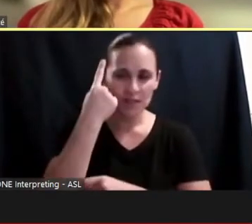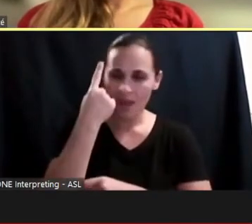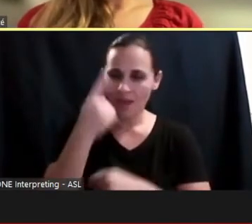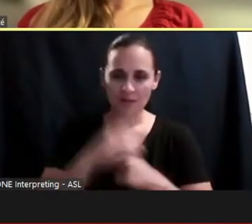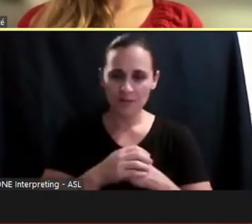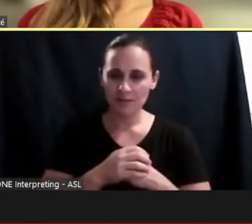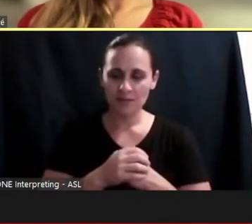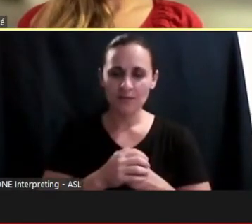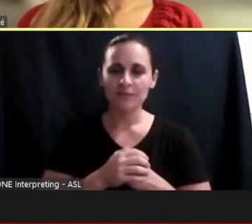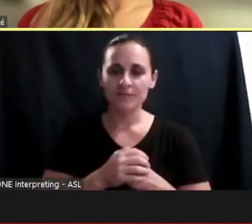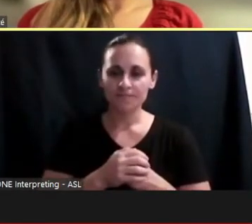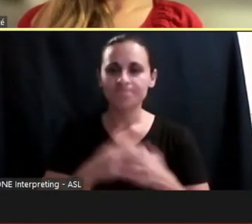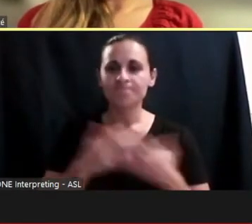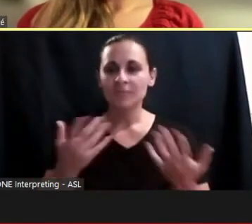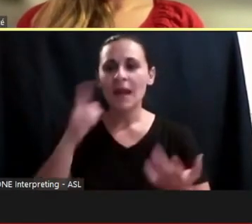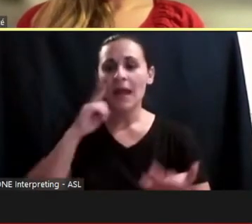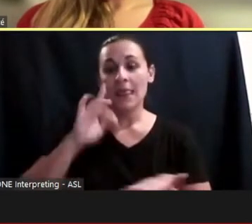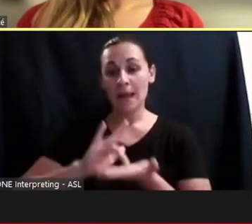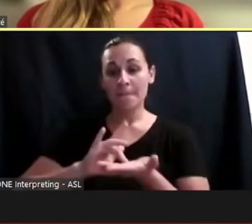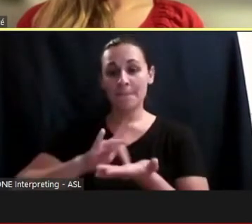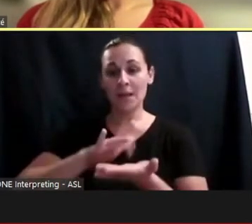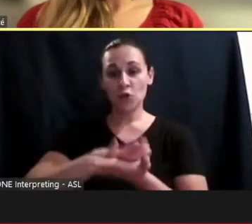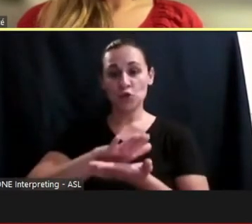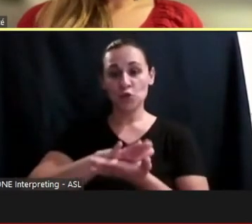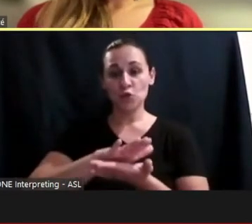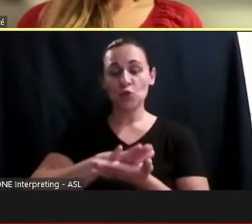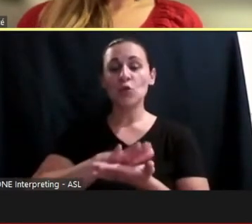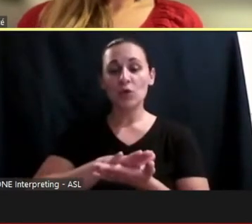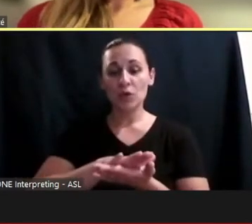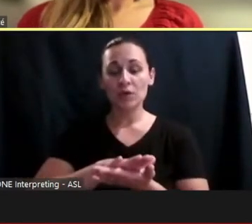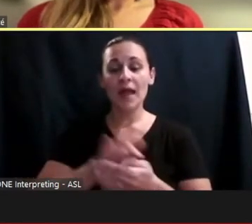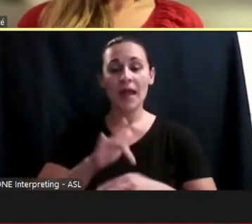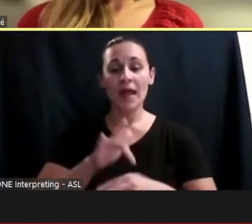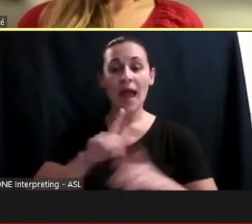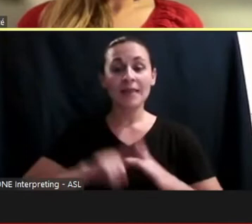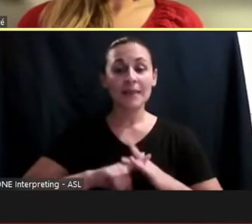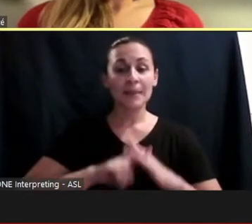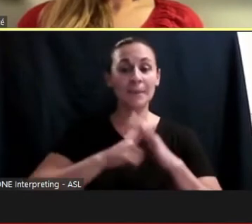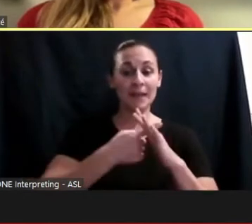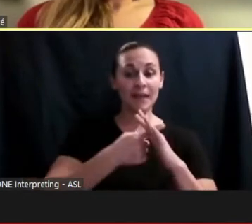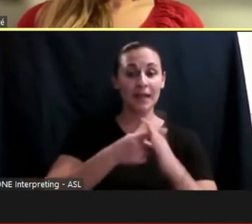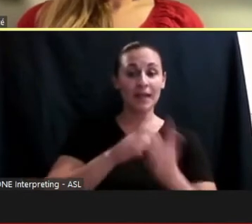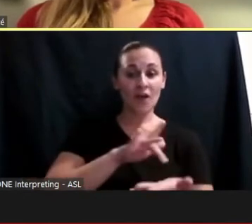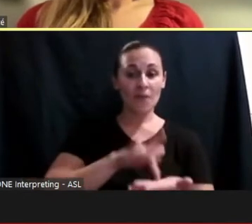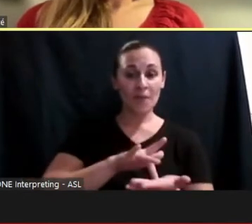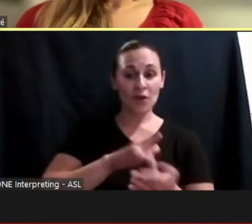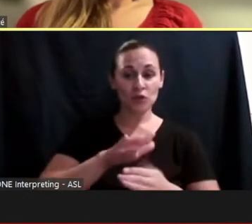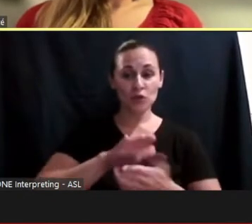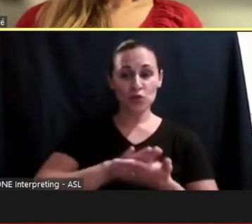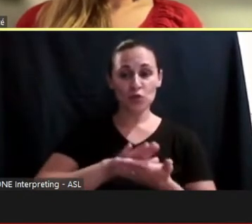I think, in medical school, early on a medical school, I think I would talk about